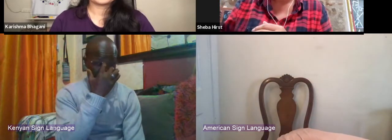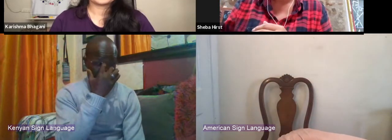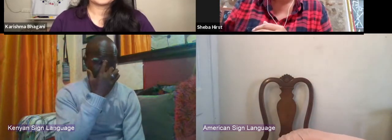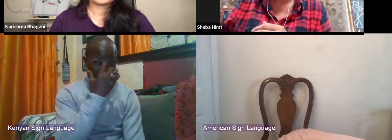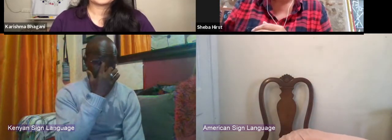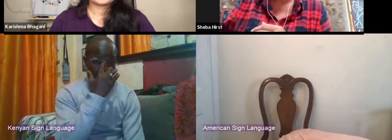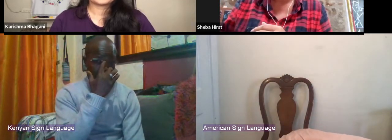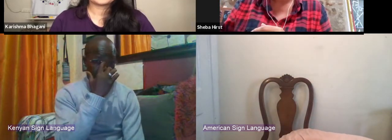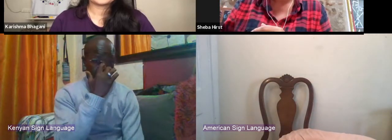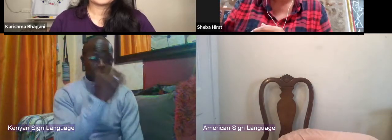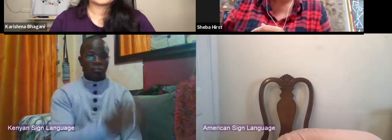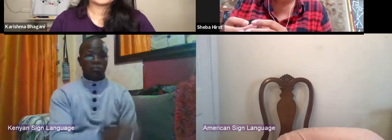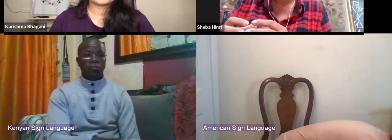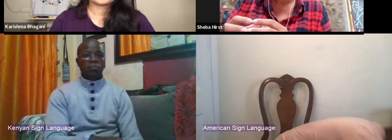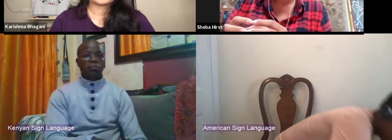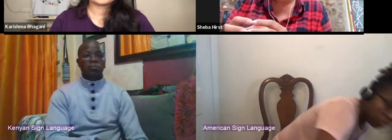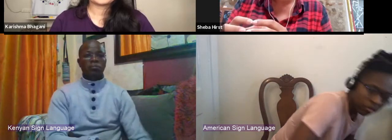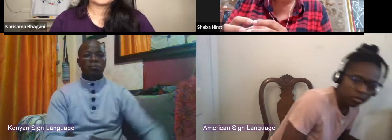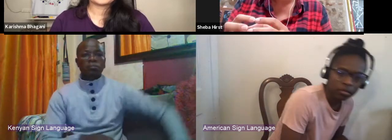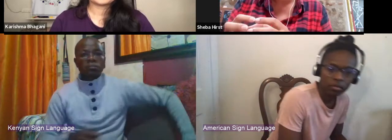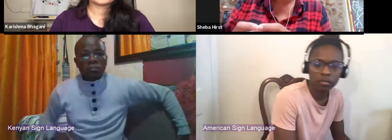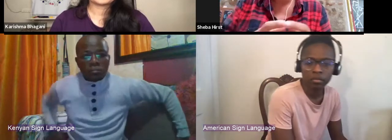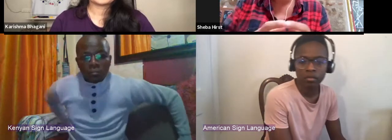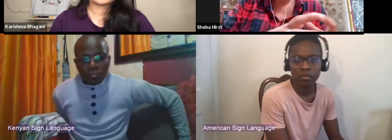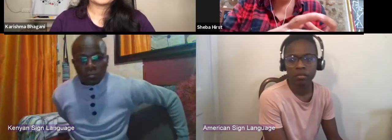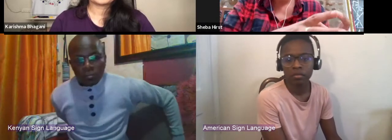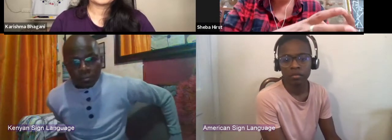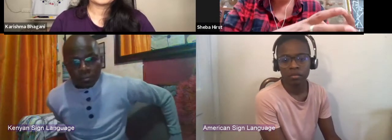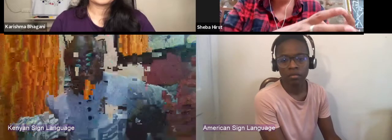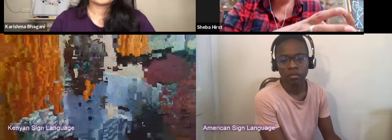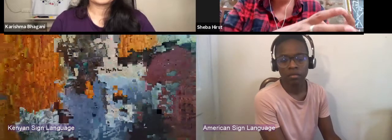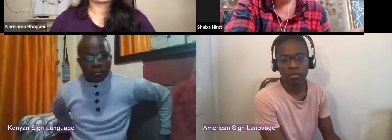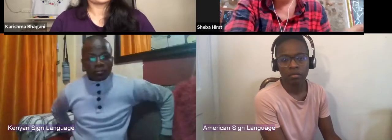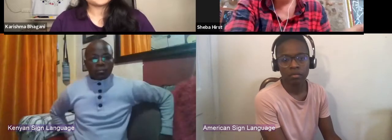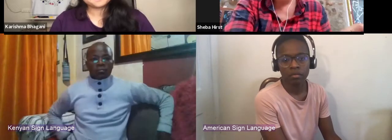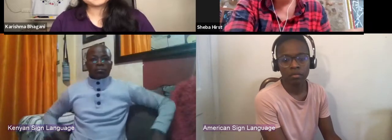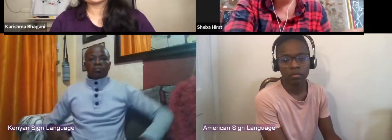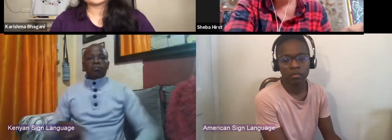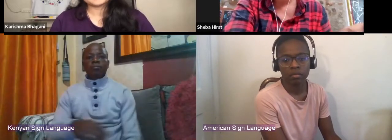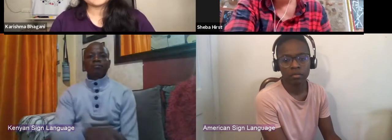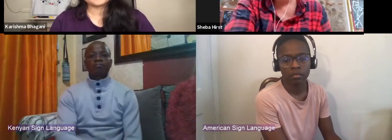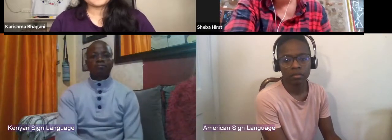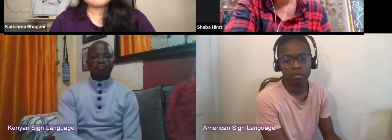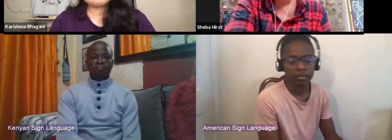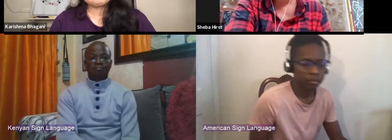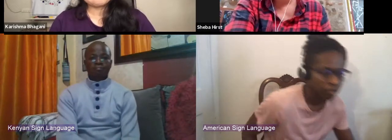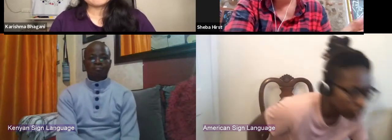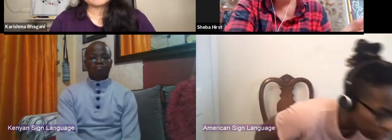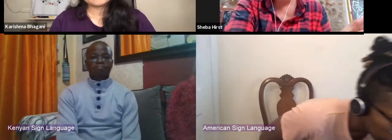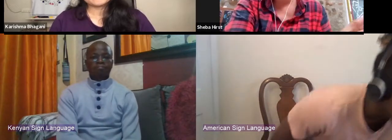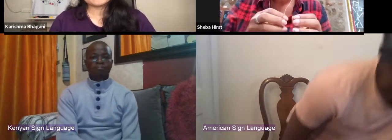that you can start to really champion these values right from seeing the education system.